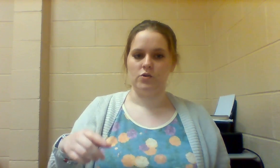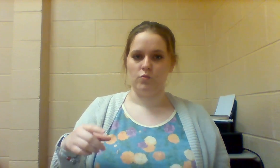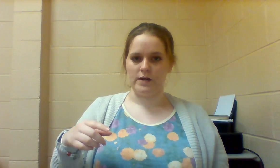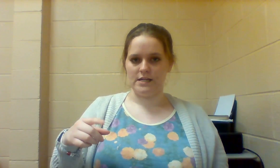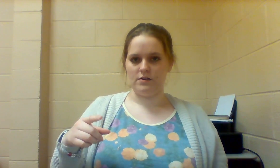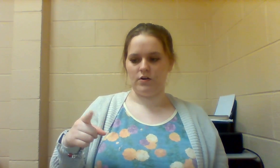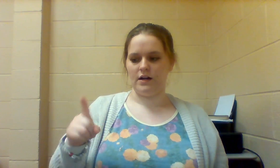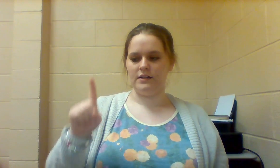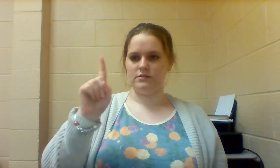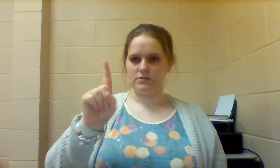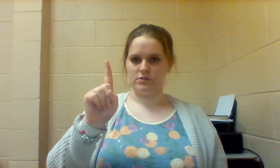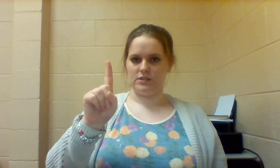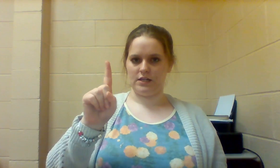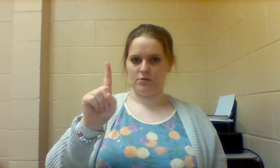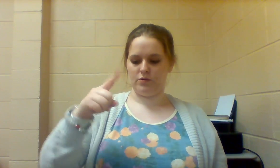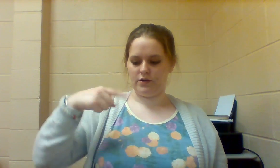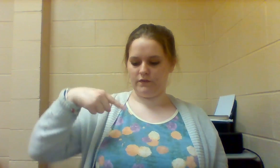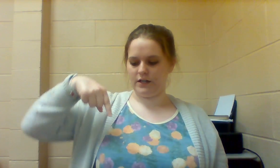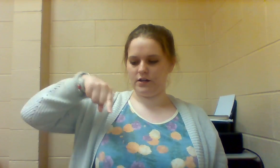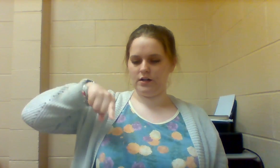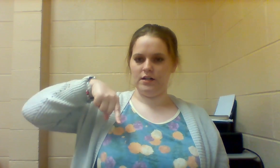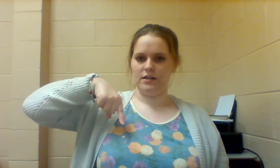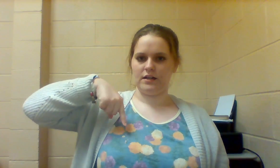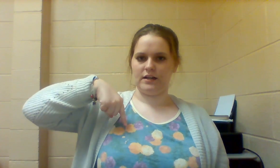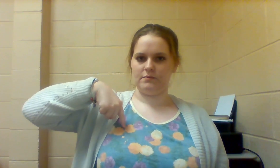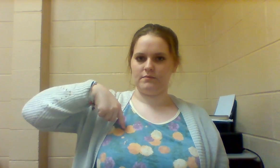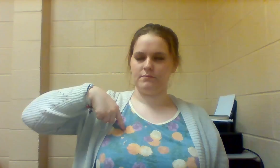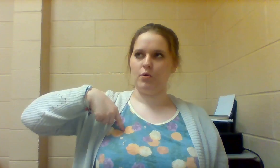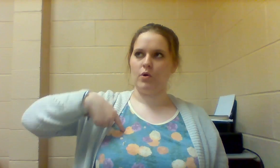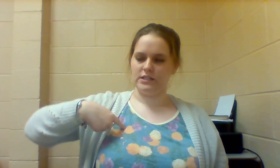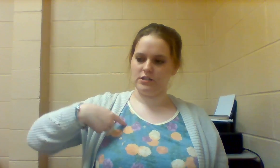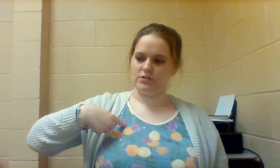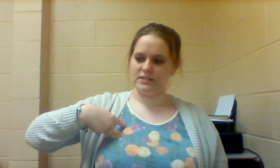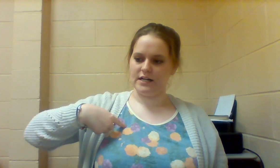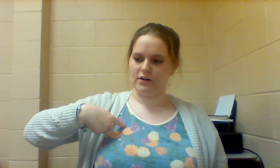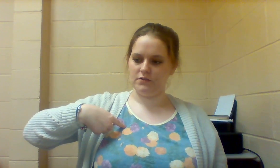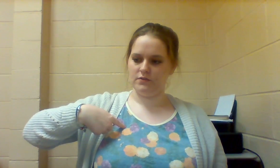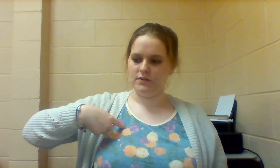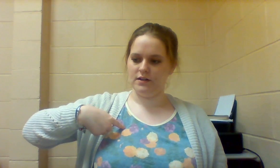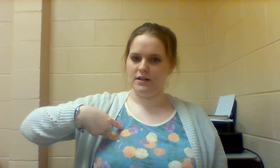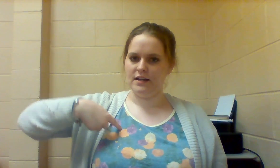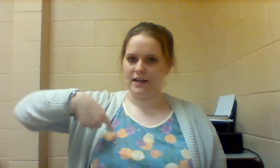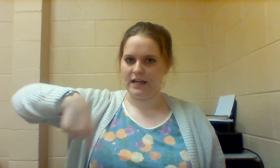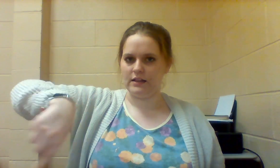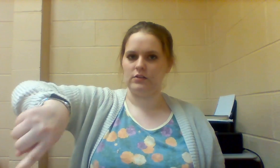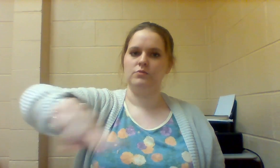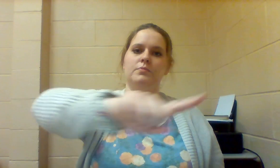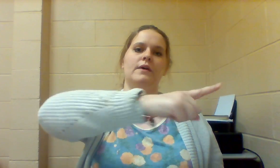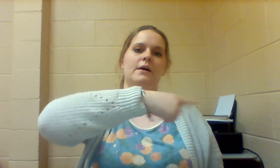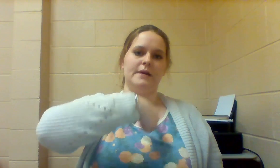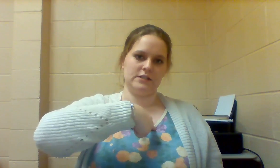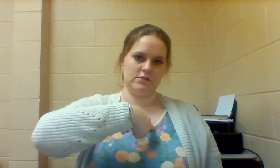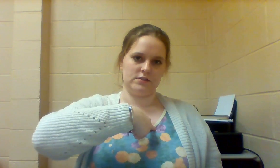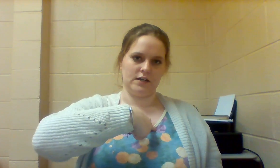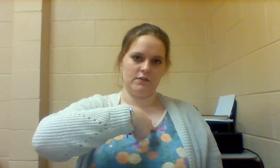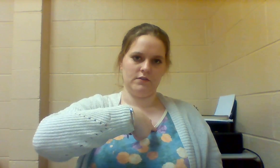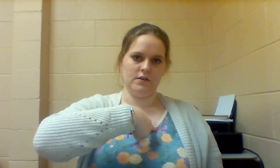So WE or US so you take your pointer finger and kind of point to yourself and loop around back to yourself